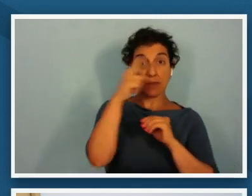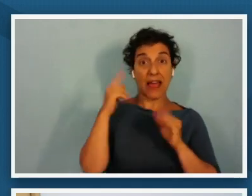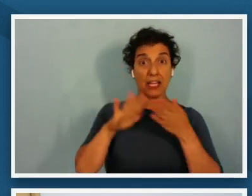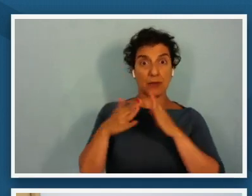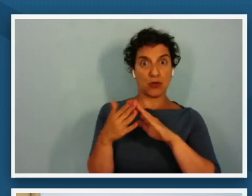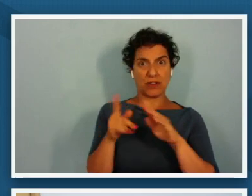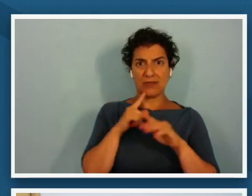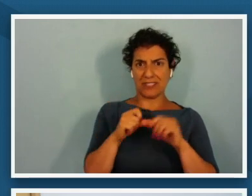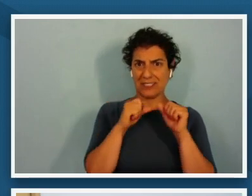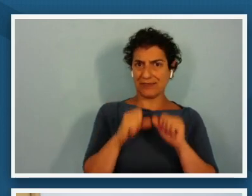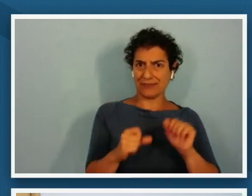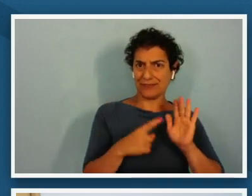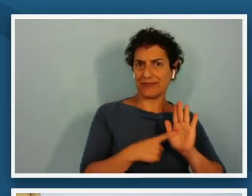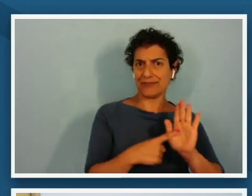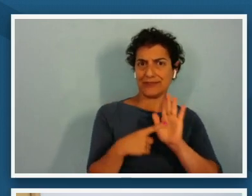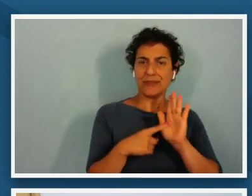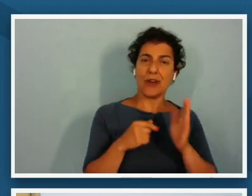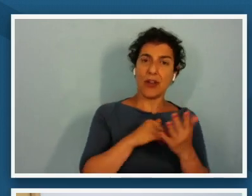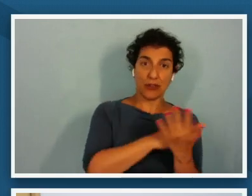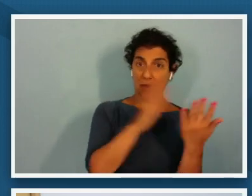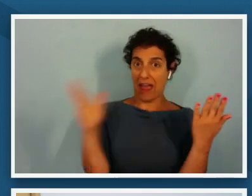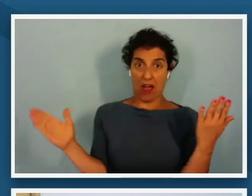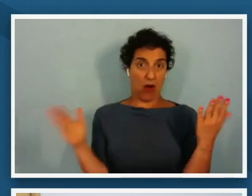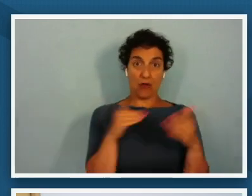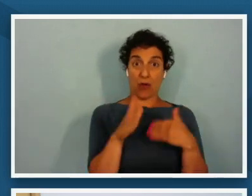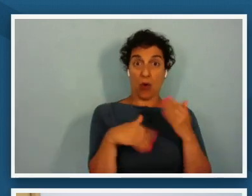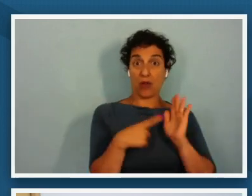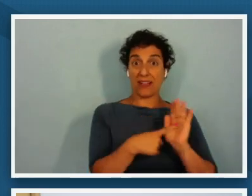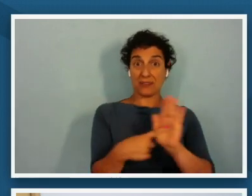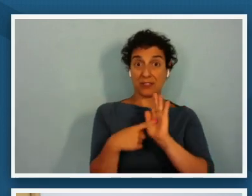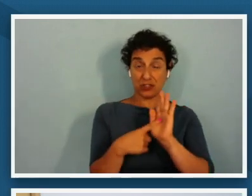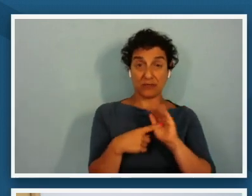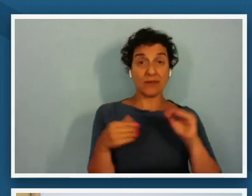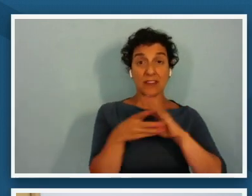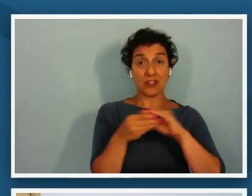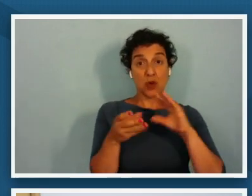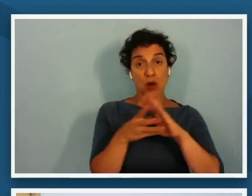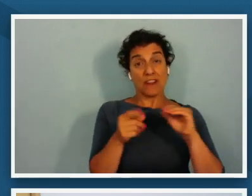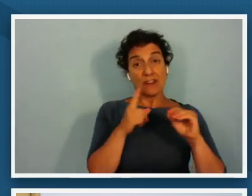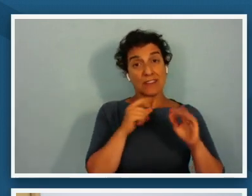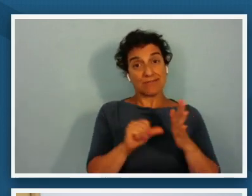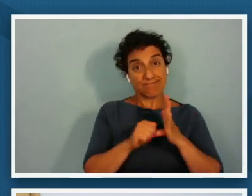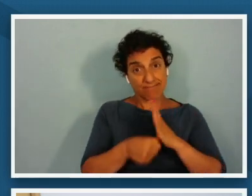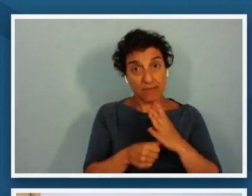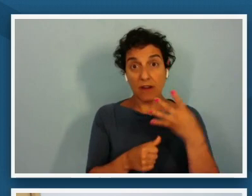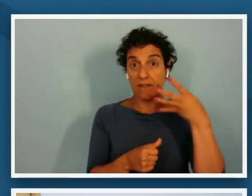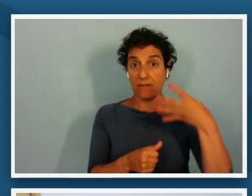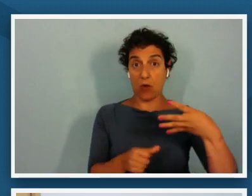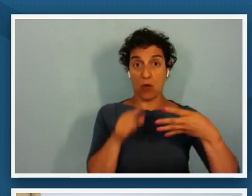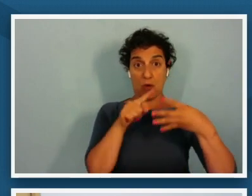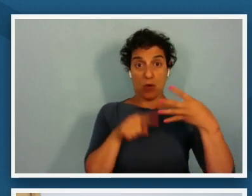it's really prominent throughout um the story line really prioritizes